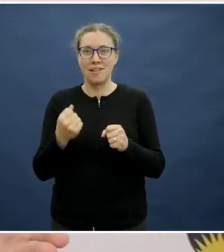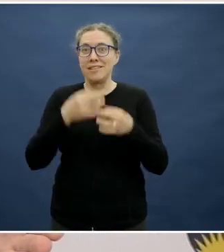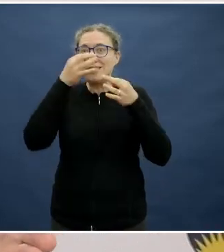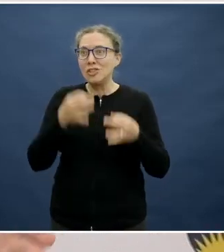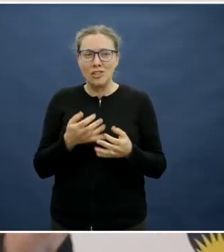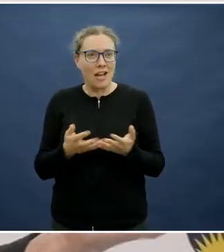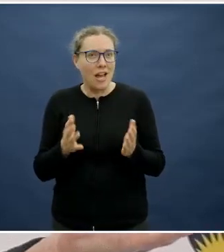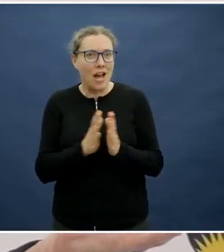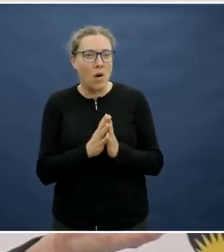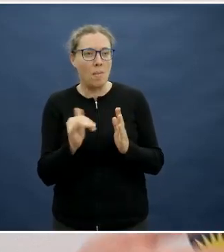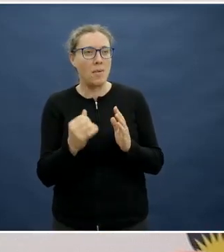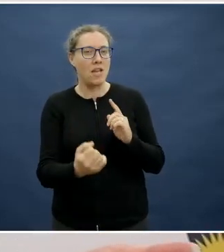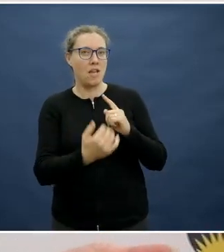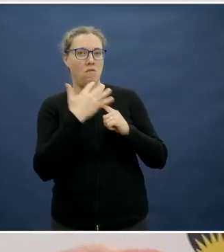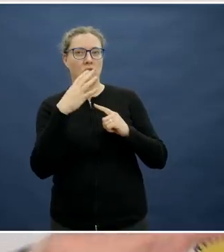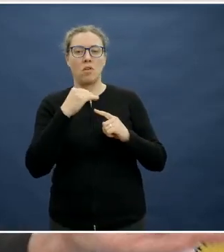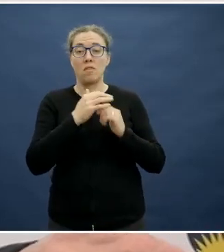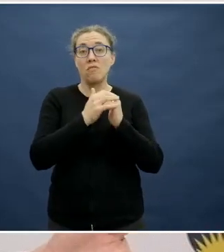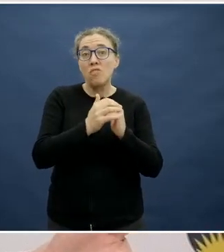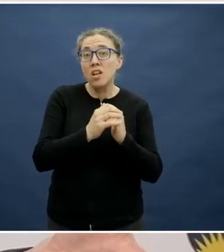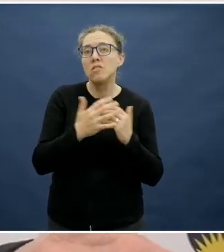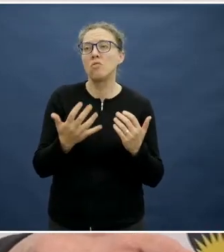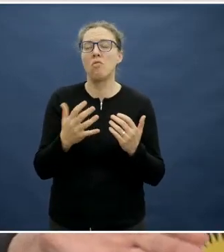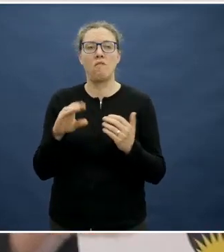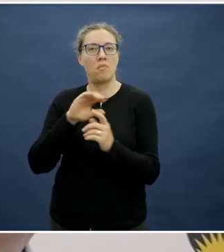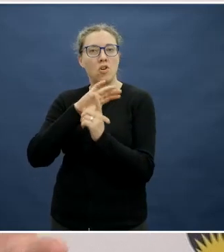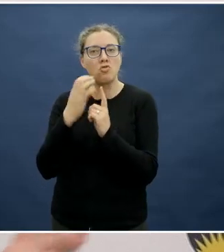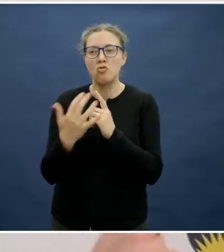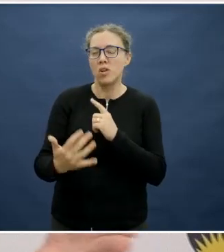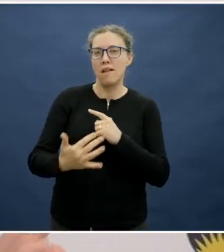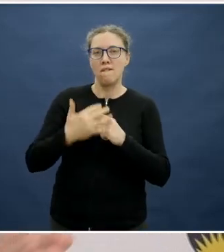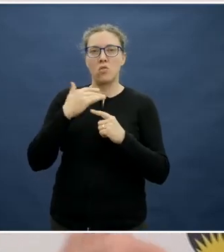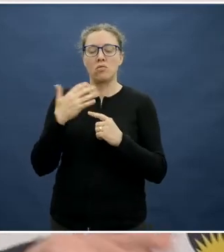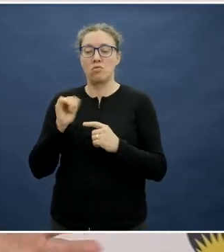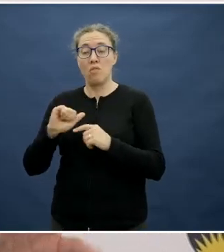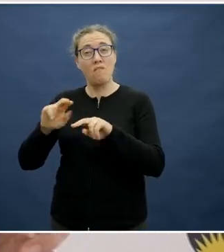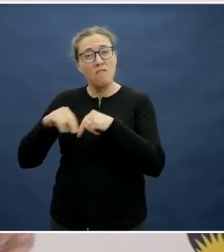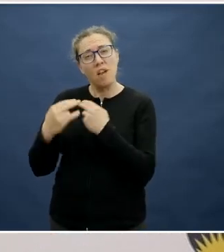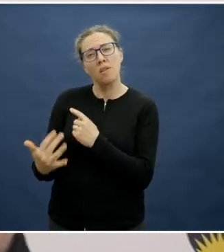from, say, your peer group, and then there's the cultural factor, what sort of family background you have.